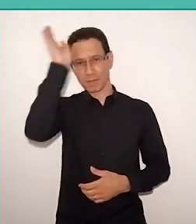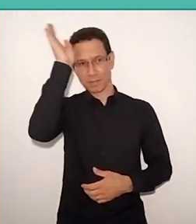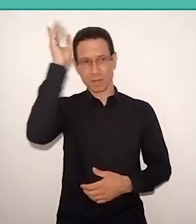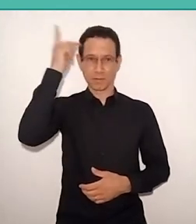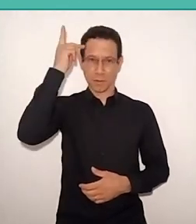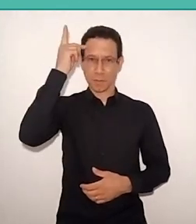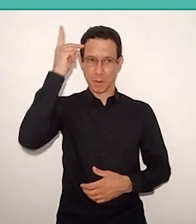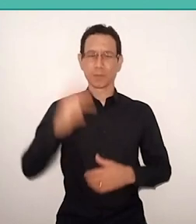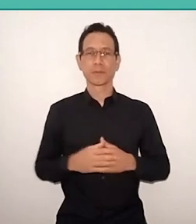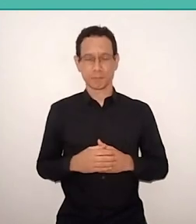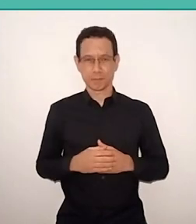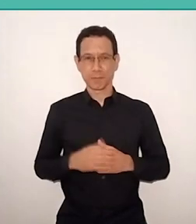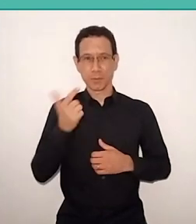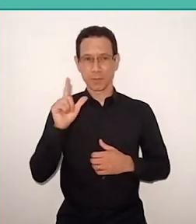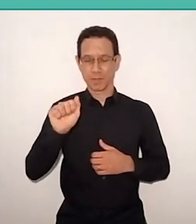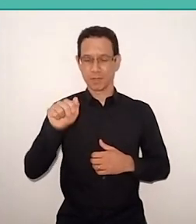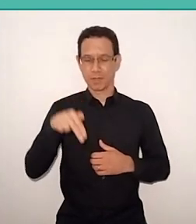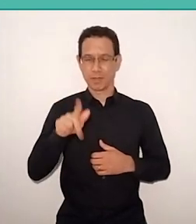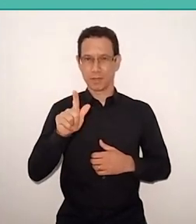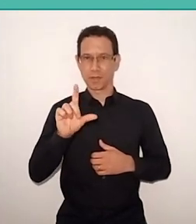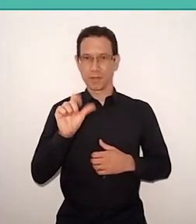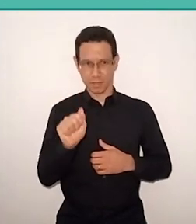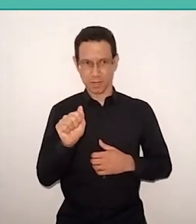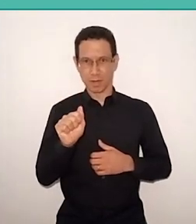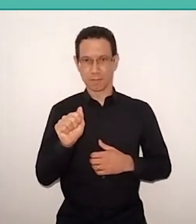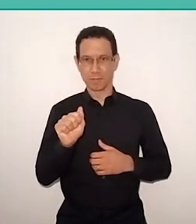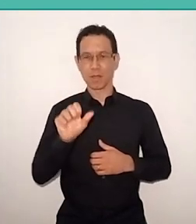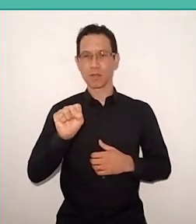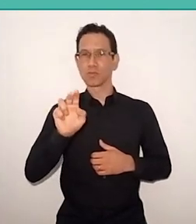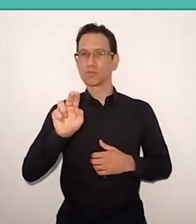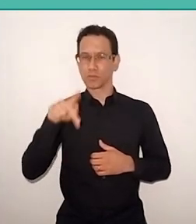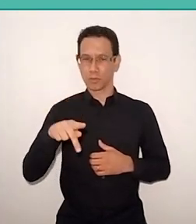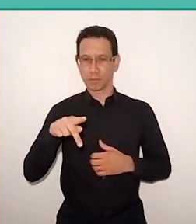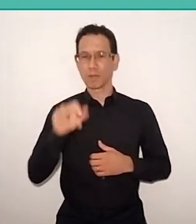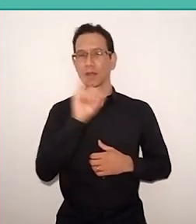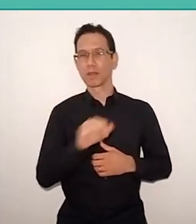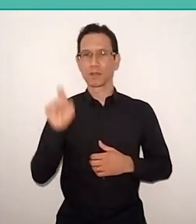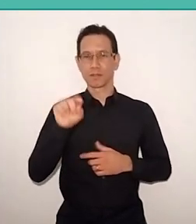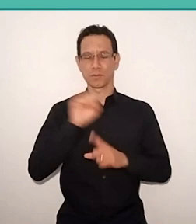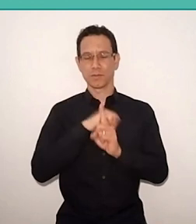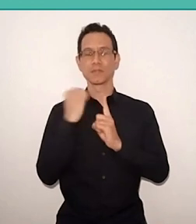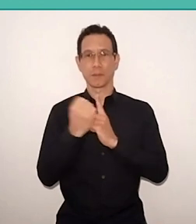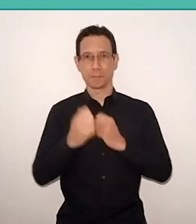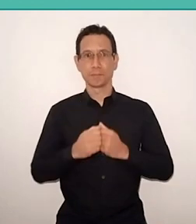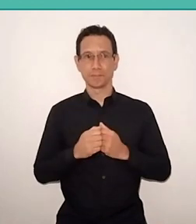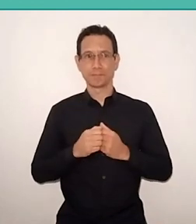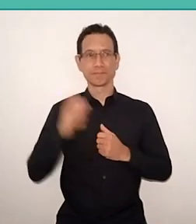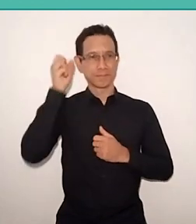and Angela Dannemann, superintendent of Itaú Social. We will describe both.